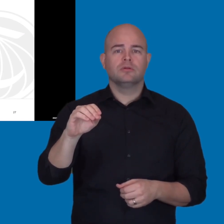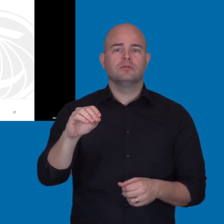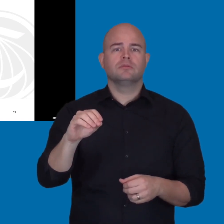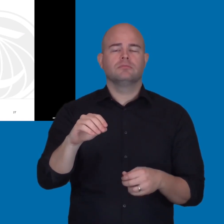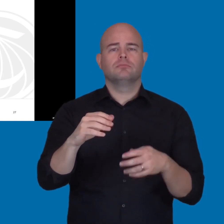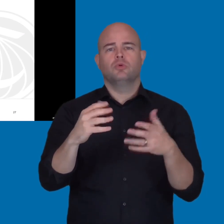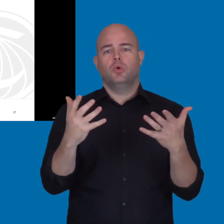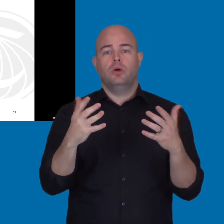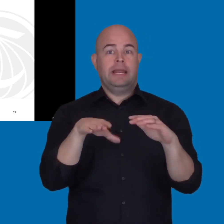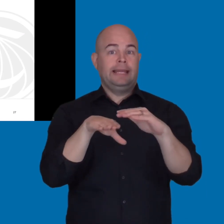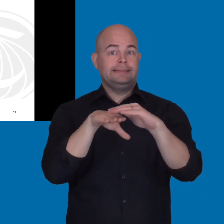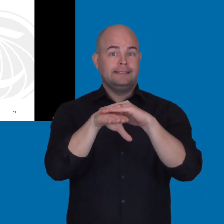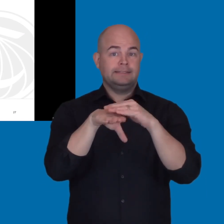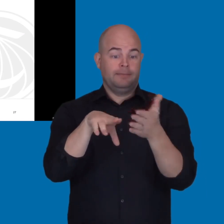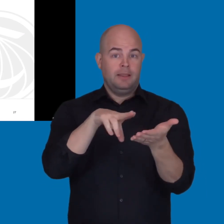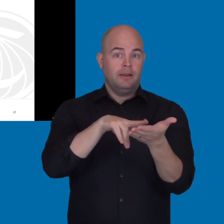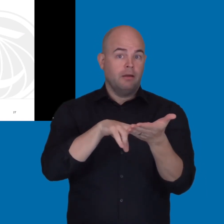on our purchase orders?